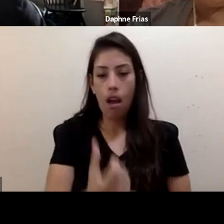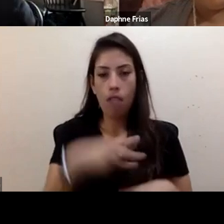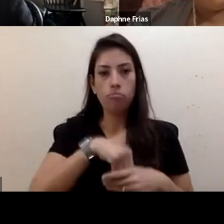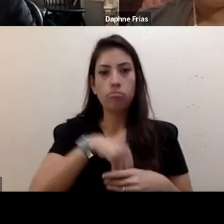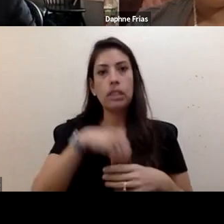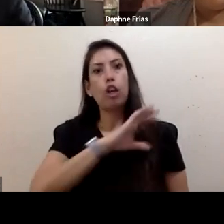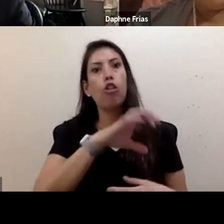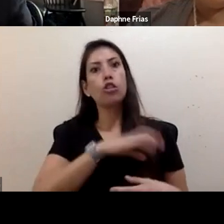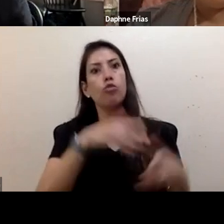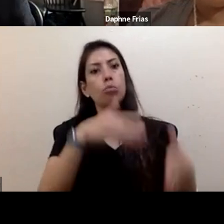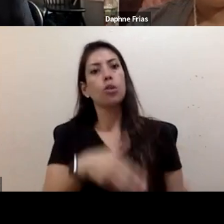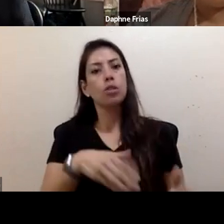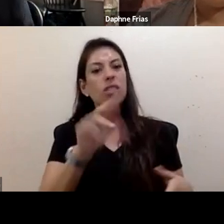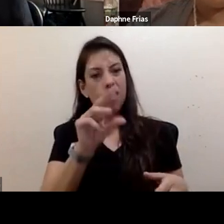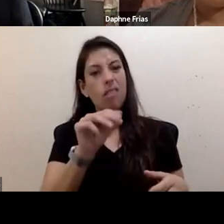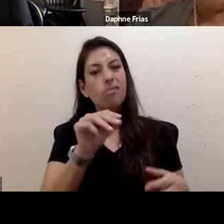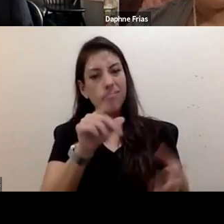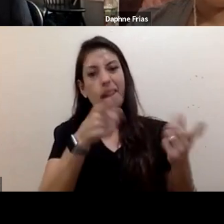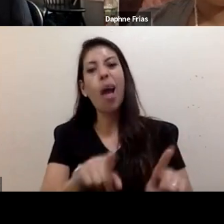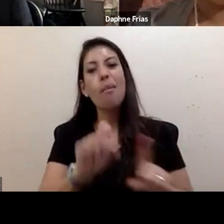It is situational. It is...